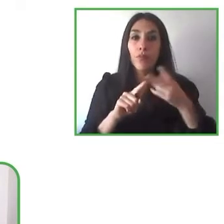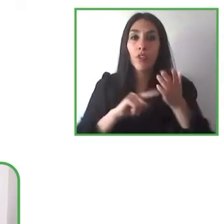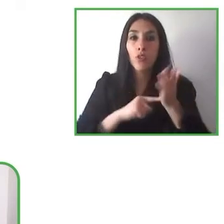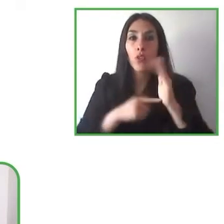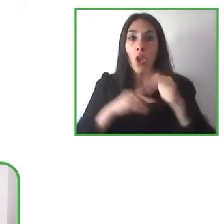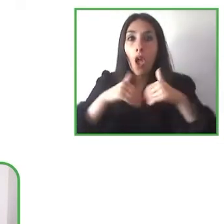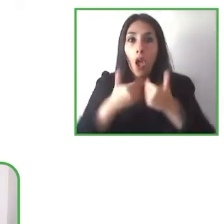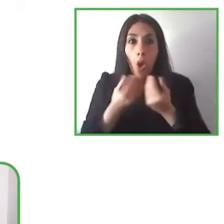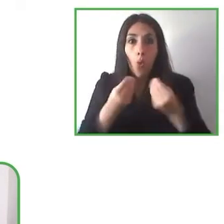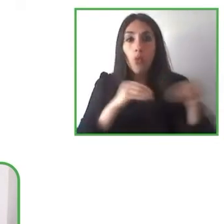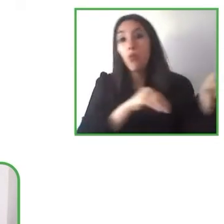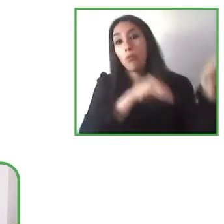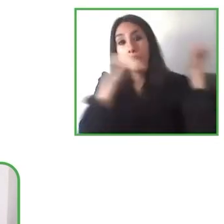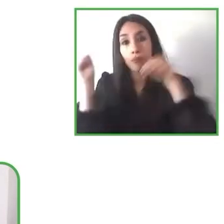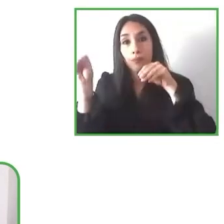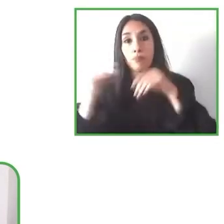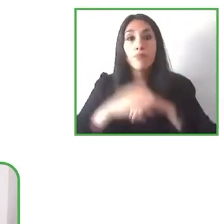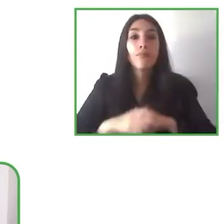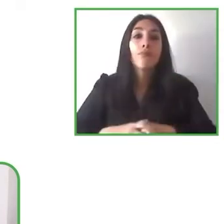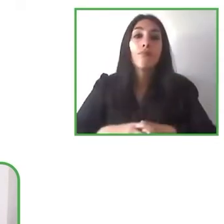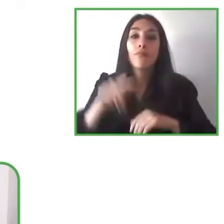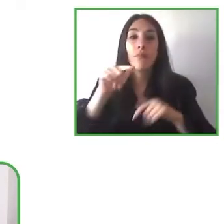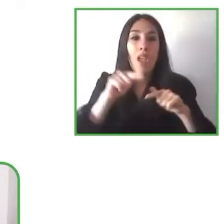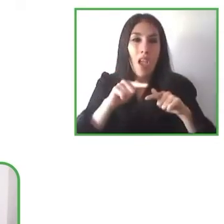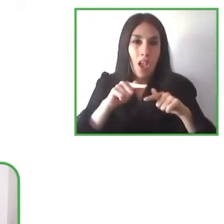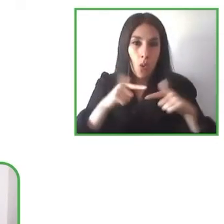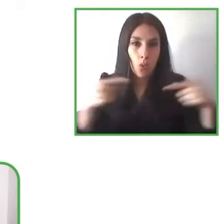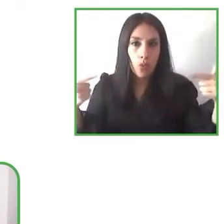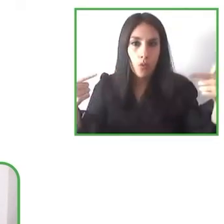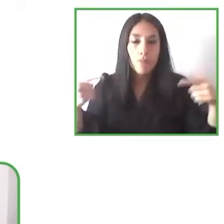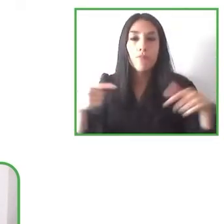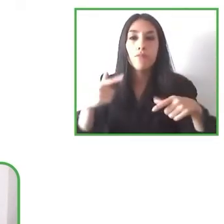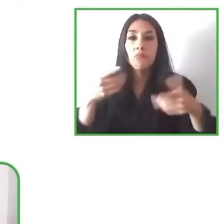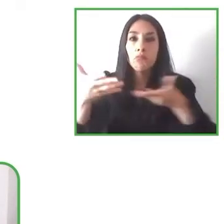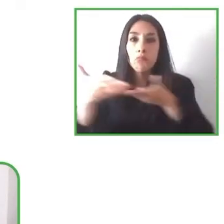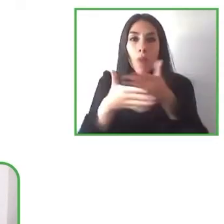systems around the world considering the different cultural particularities,